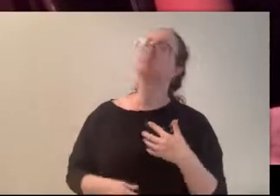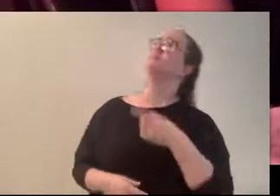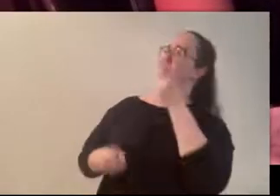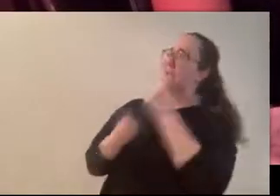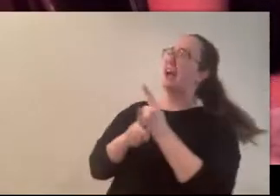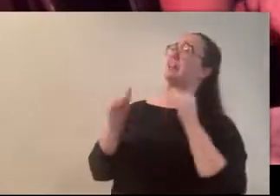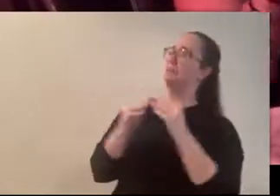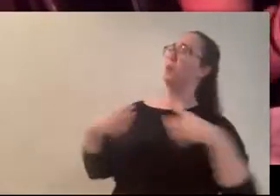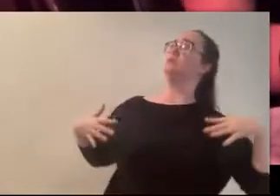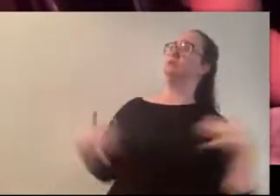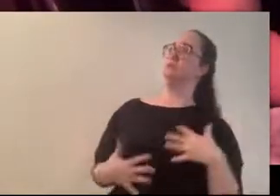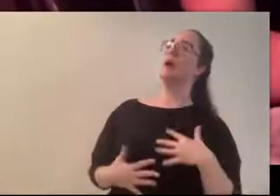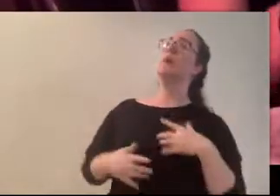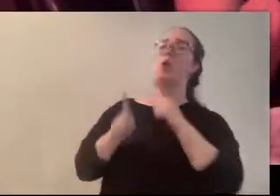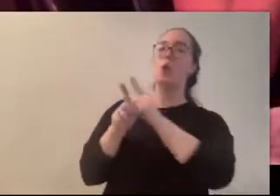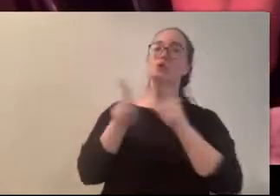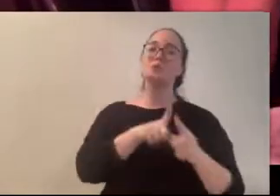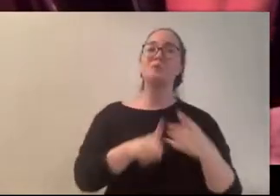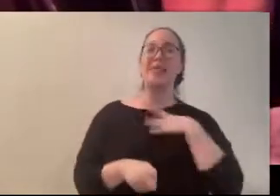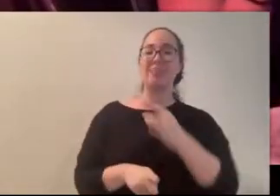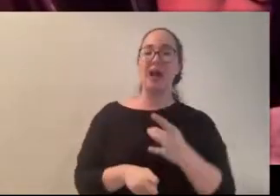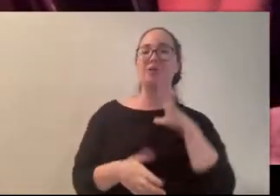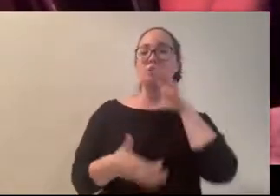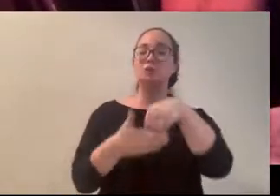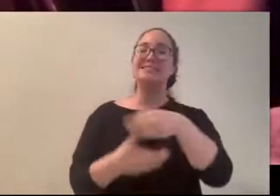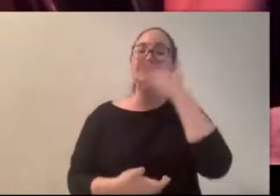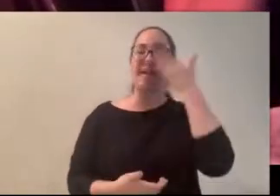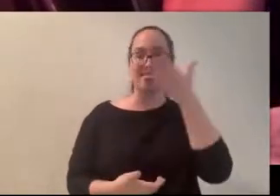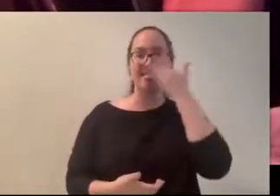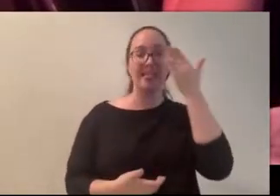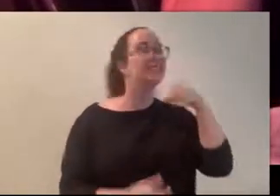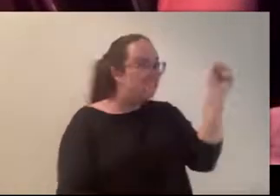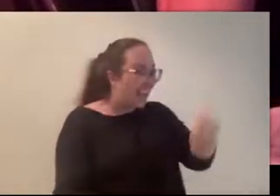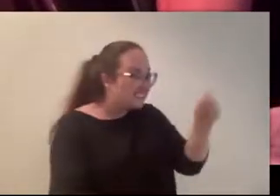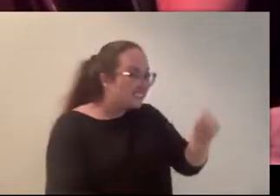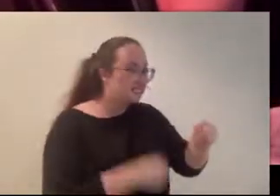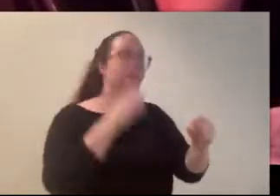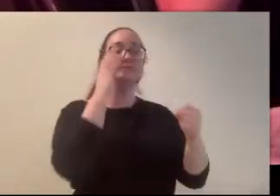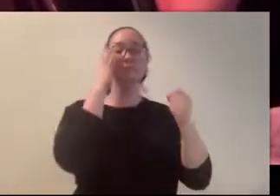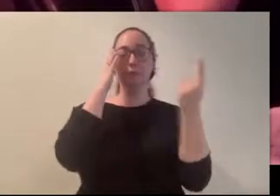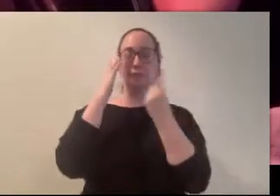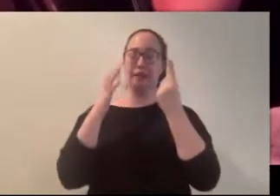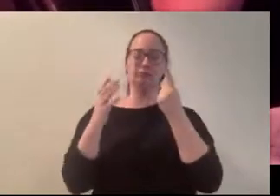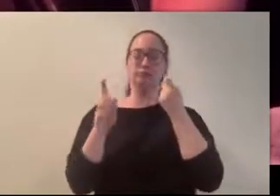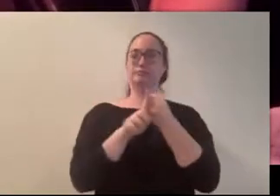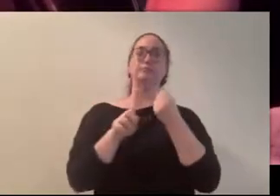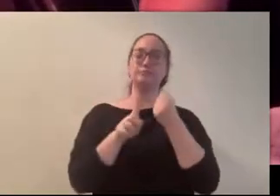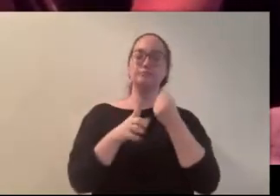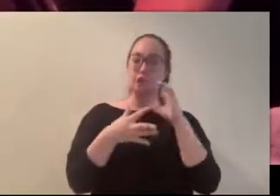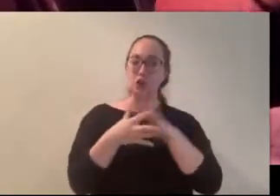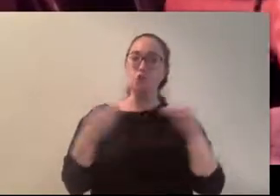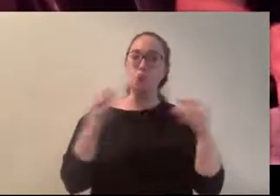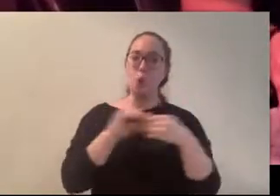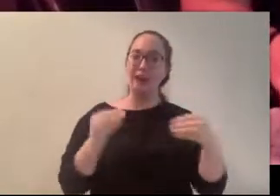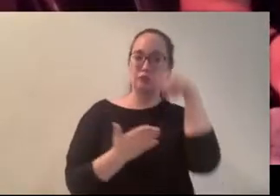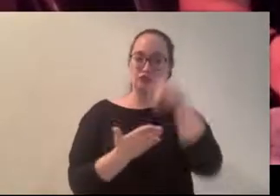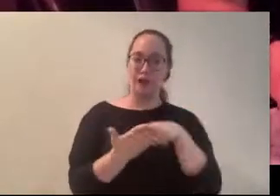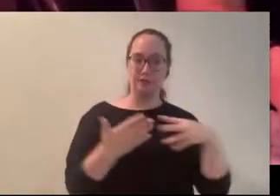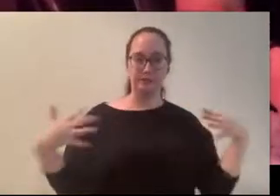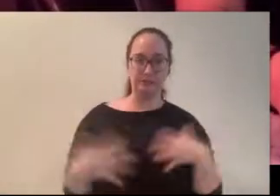that I really liked like one is the smell. (Carly) Yes! (Thomas) I think it was the something that really threw me the story that I read that scared me the most was the beast